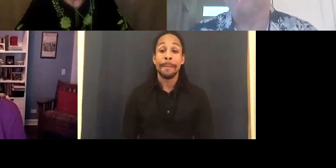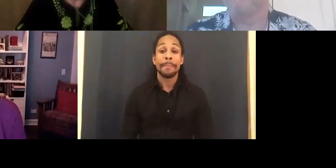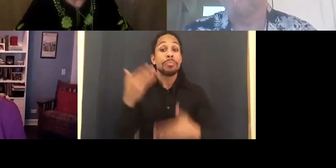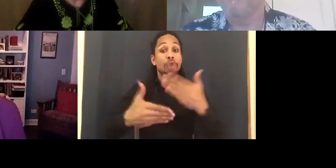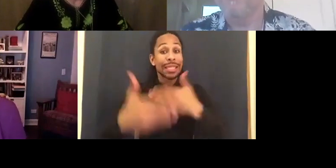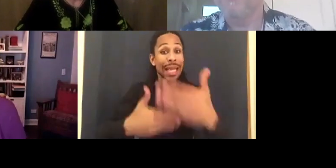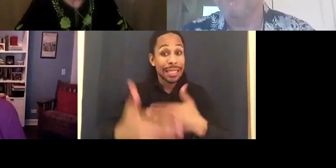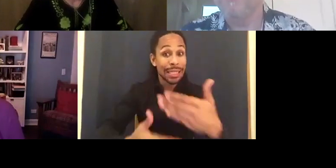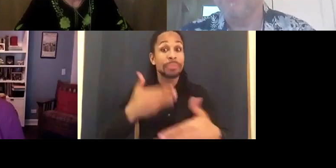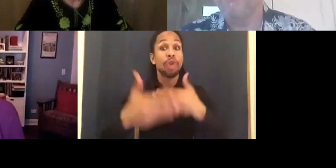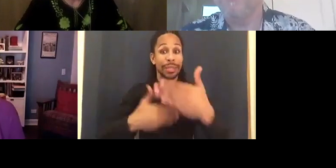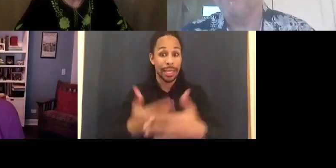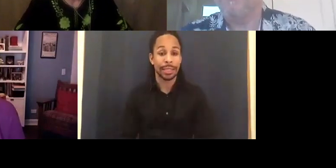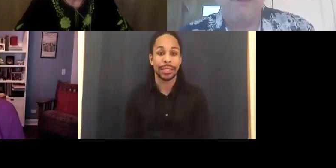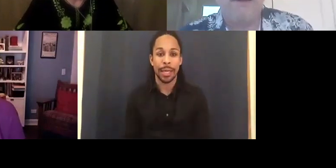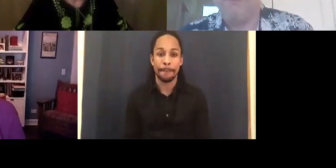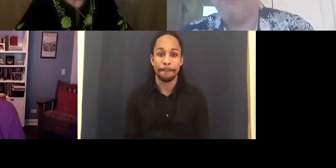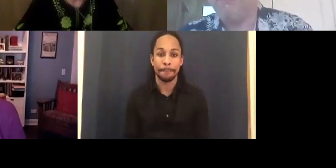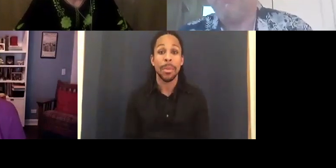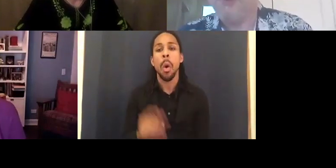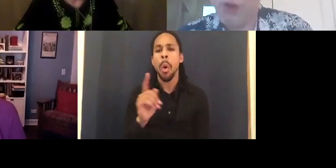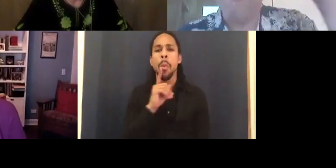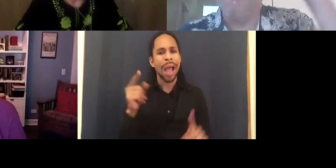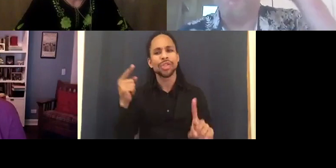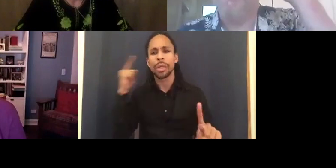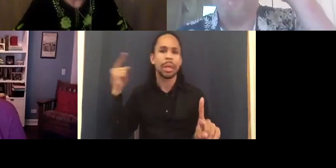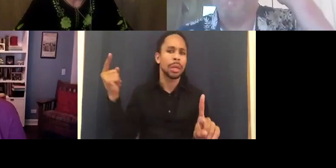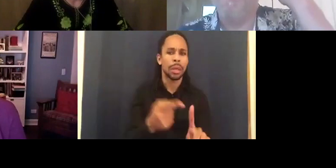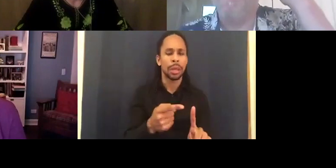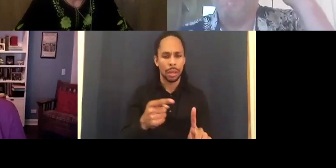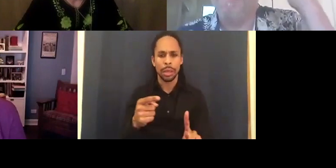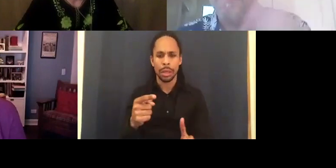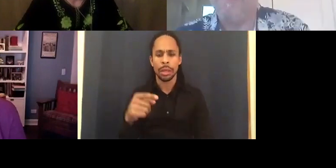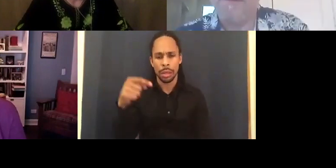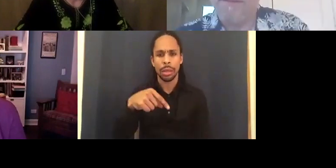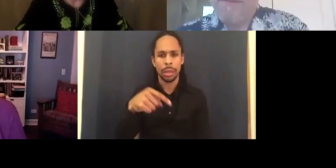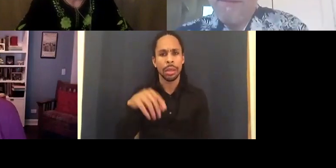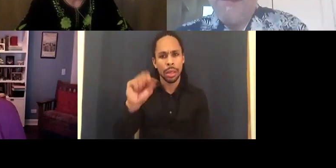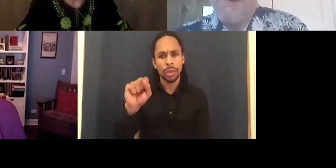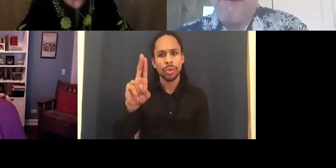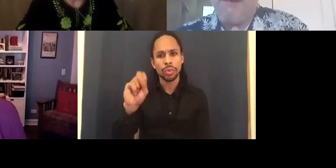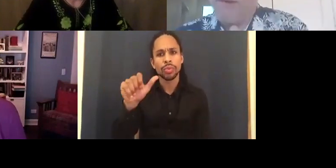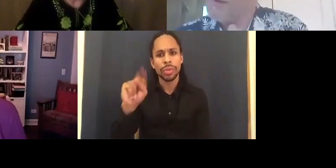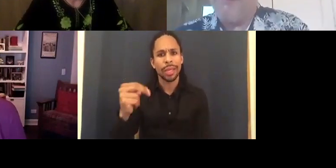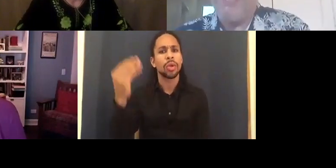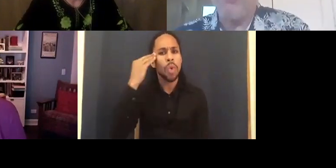Maybe could we go back to Susan actually? She holds the origin story of the movie. LAWRENCE CARTER LONG: That's great.